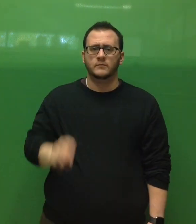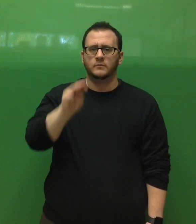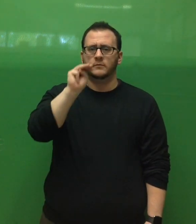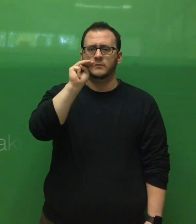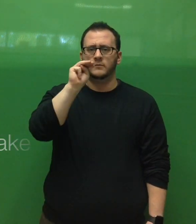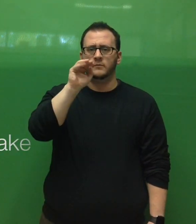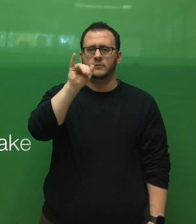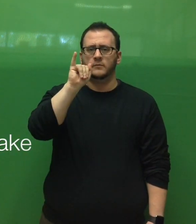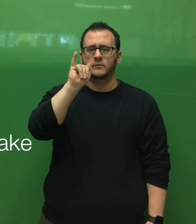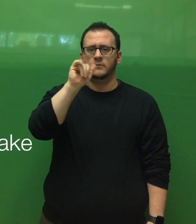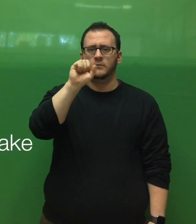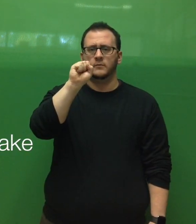mistake